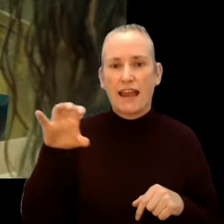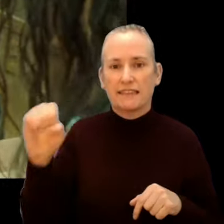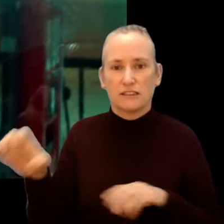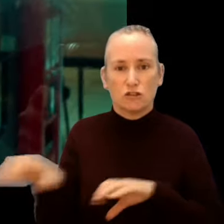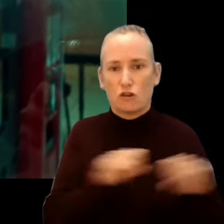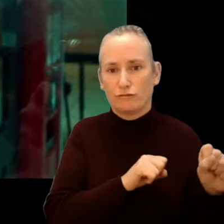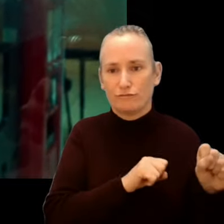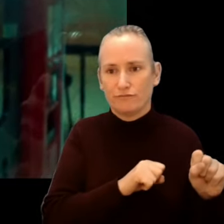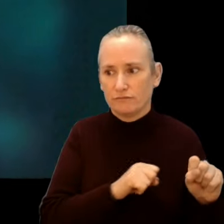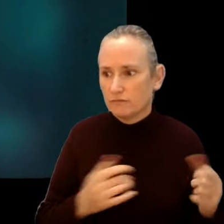What?